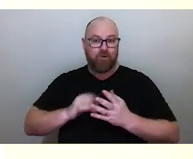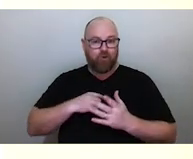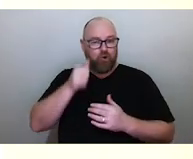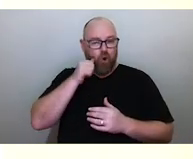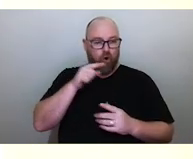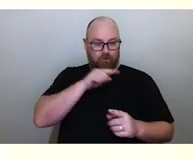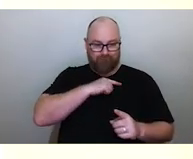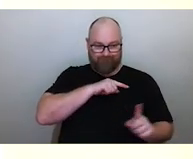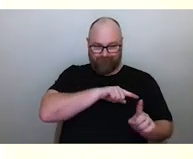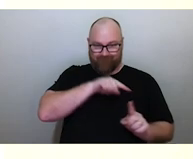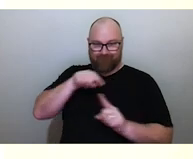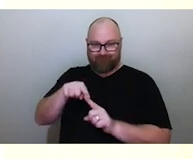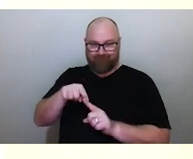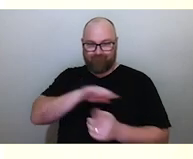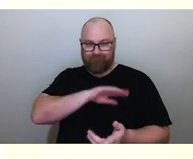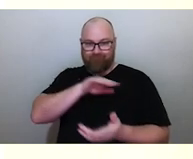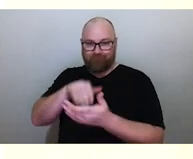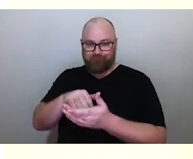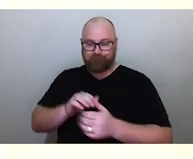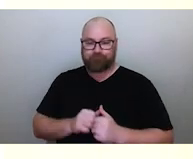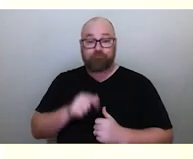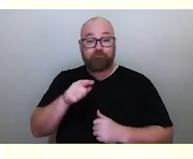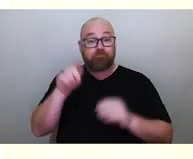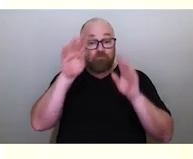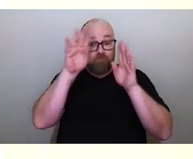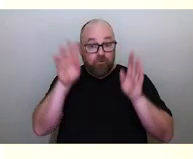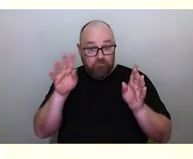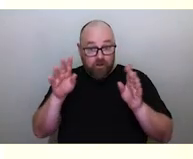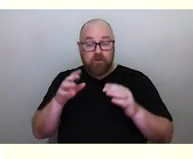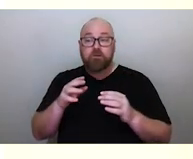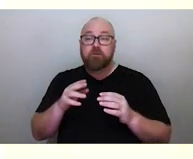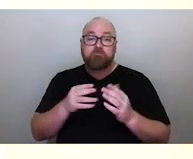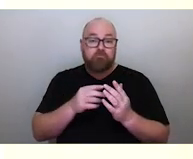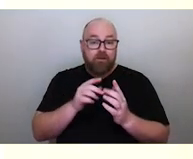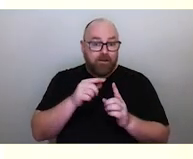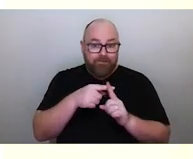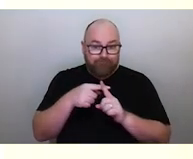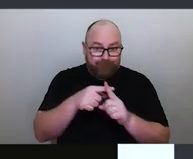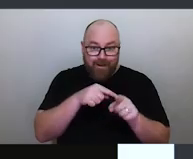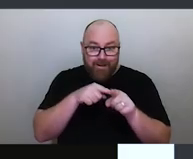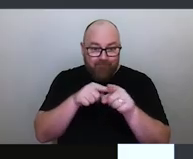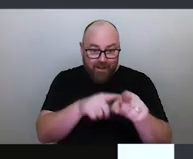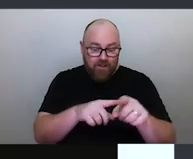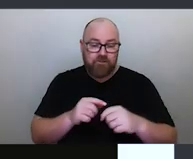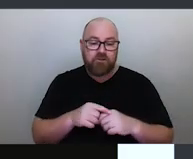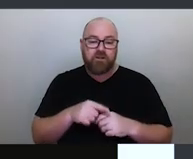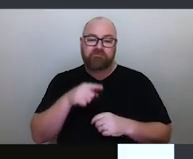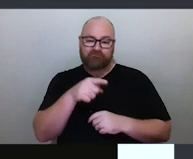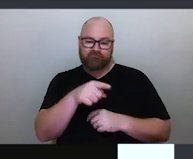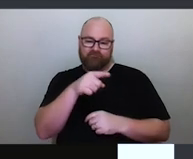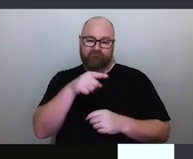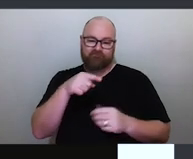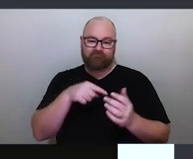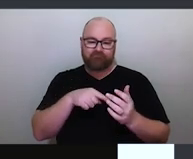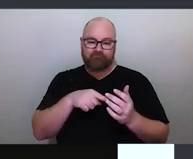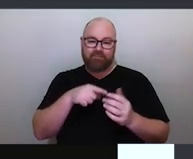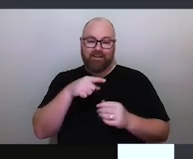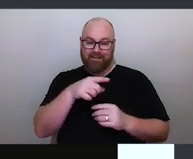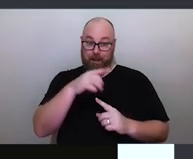In the Torres Strait, a symbol of navigation and a symbol of astronomy, links to the story of Tagai, one of the most important figures and Torres